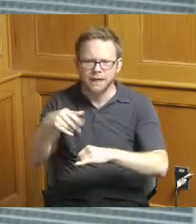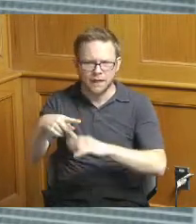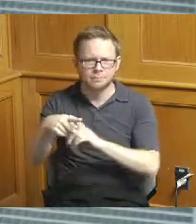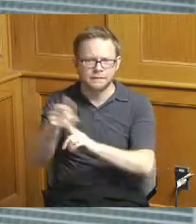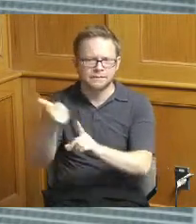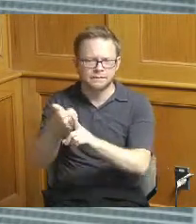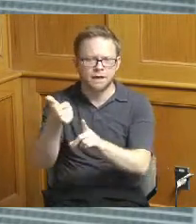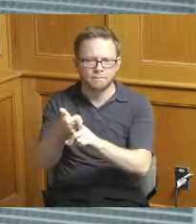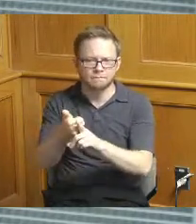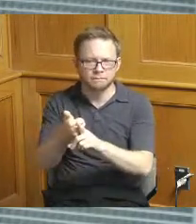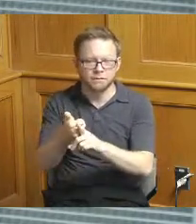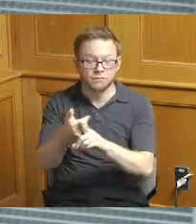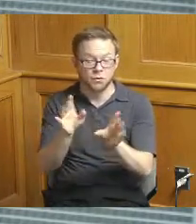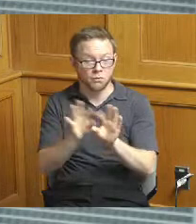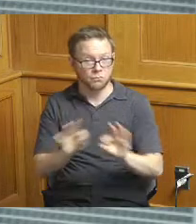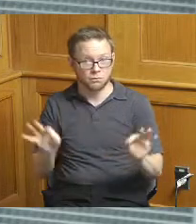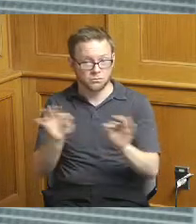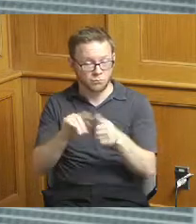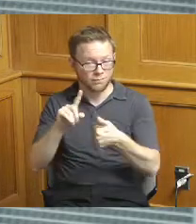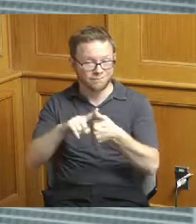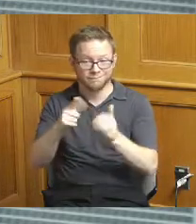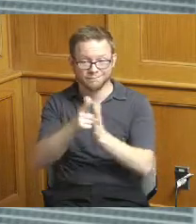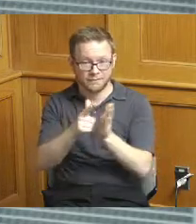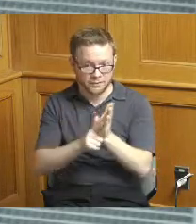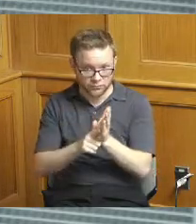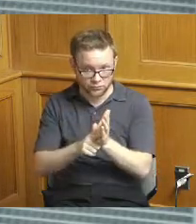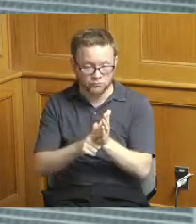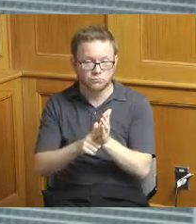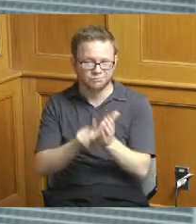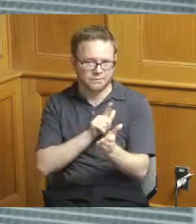the key pieces of that are the legislation of it and we kind of take a look at that